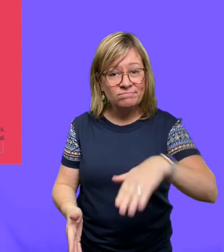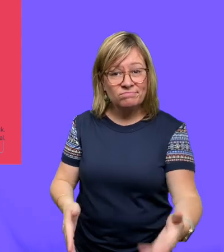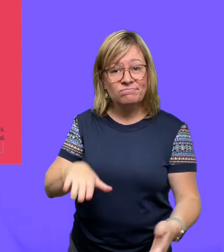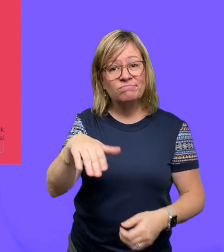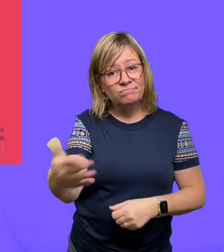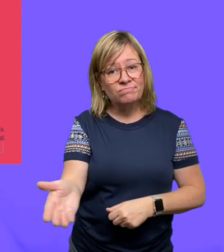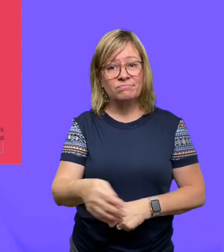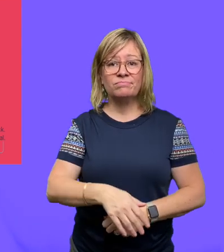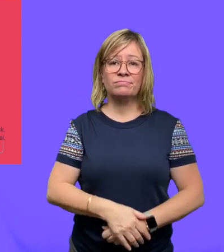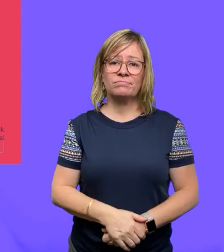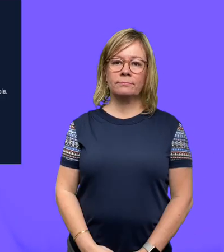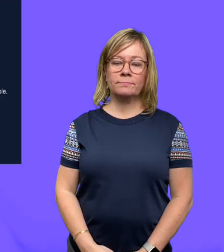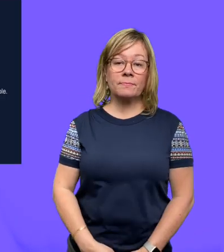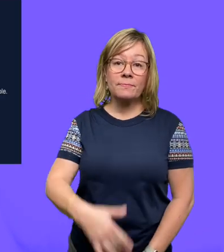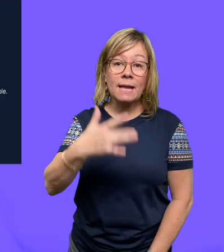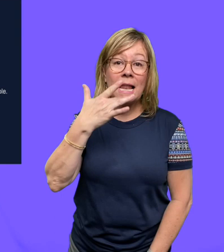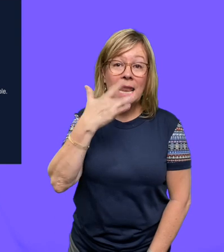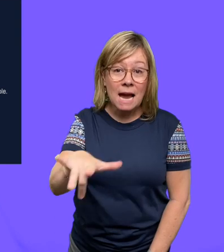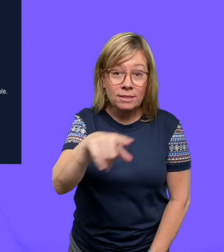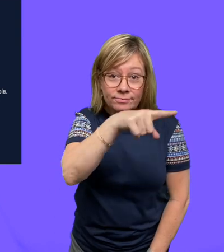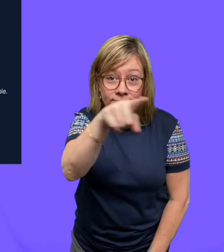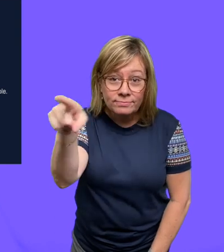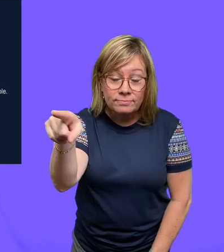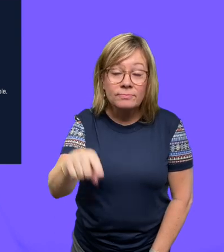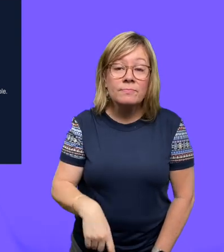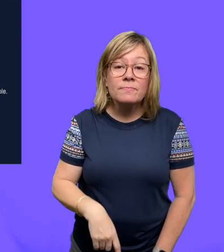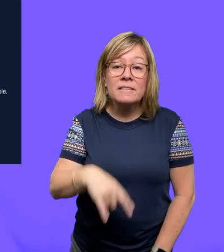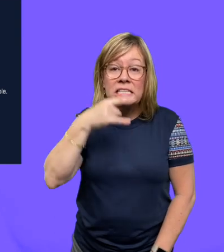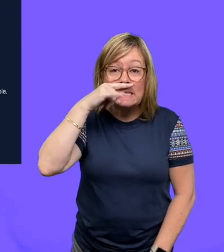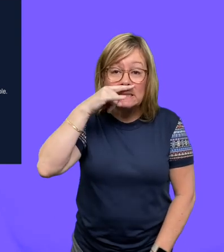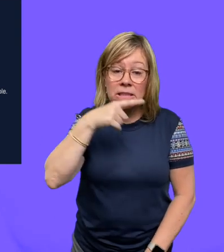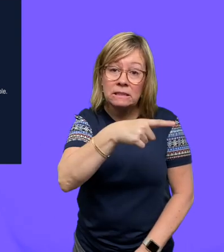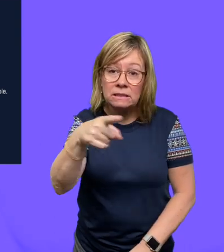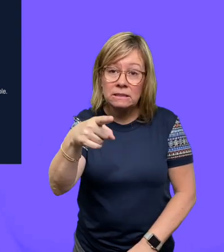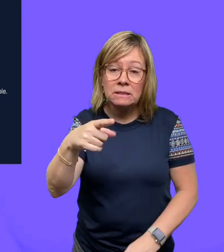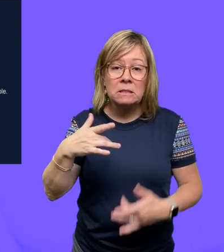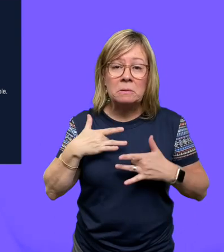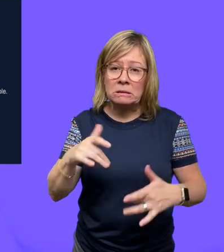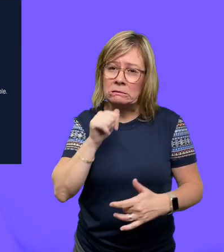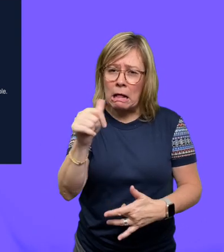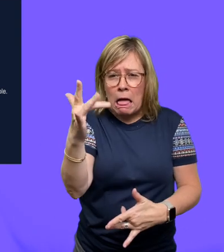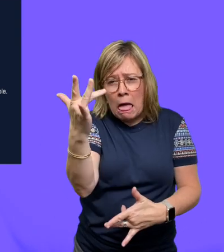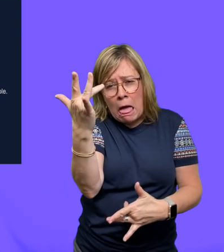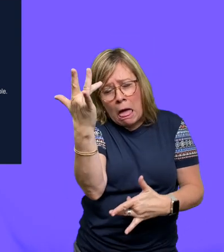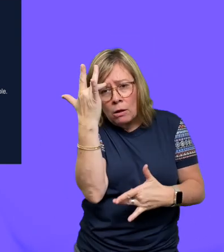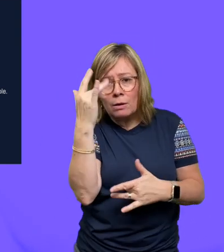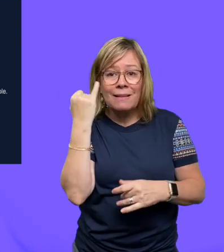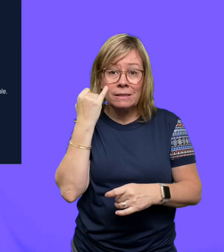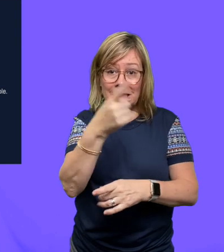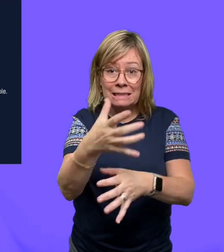may die. Lucky for you kids don't usually get very sick when they get the